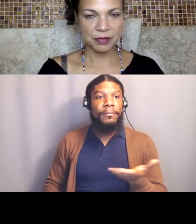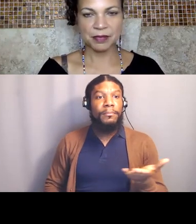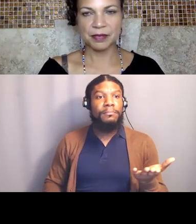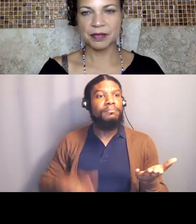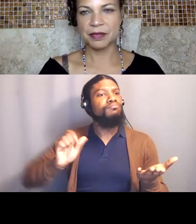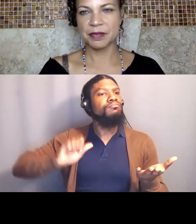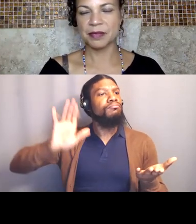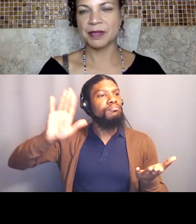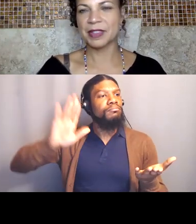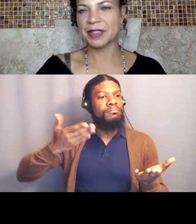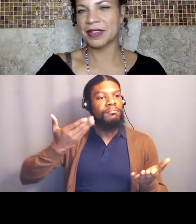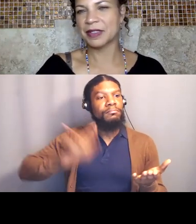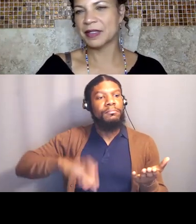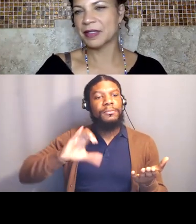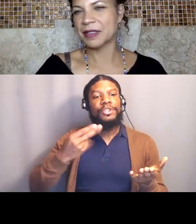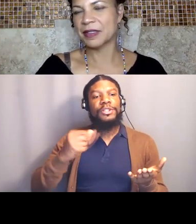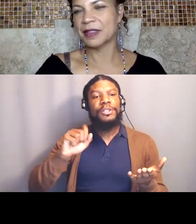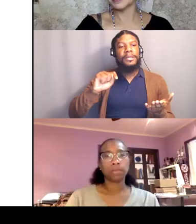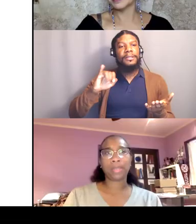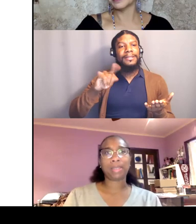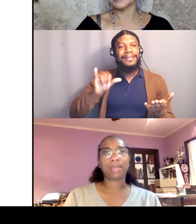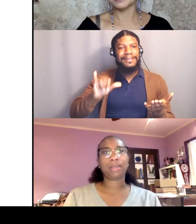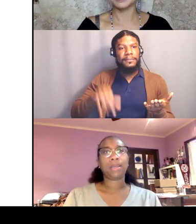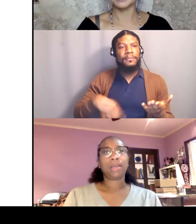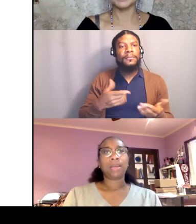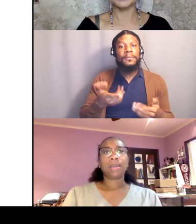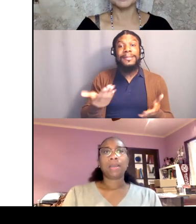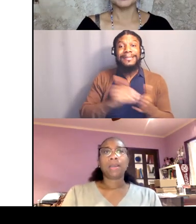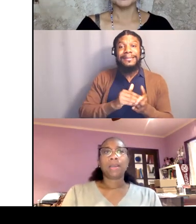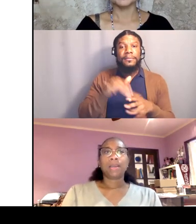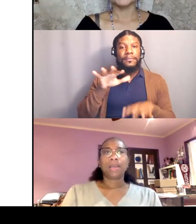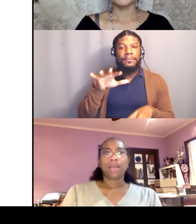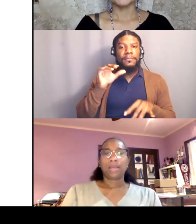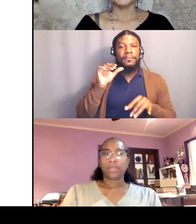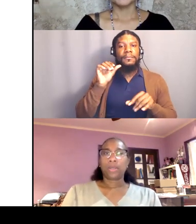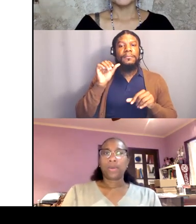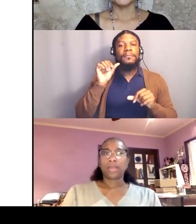This is Chasity, so another deep breath in and a slow exhale out.